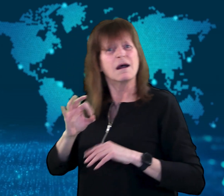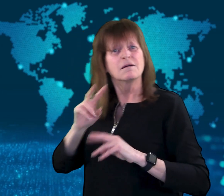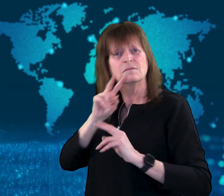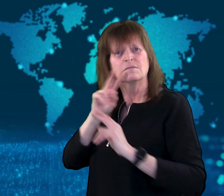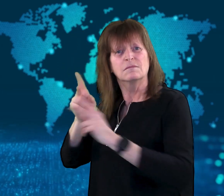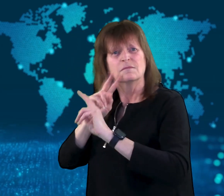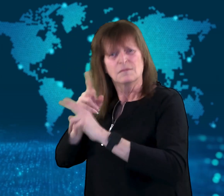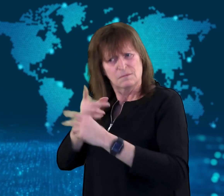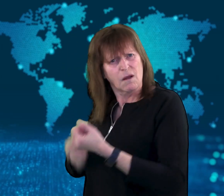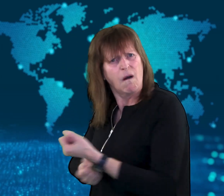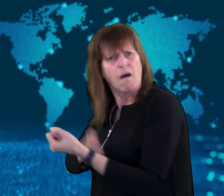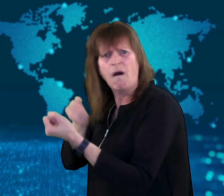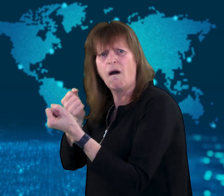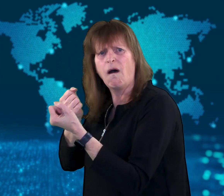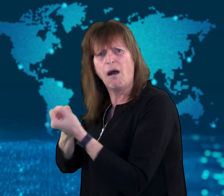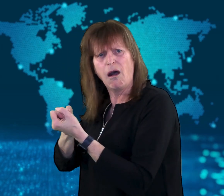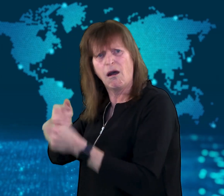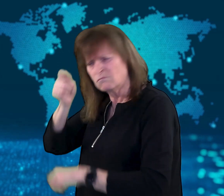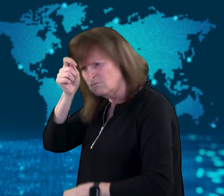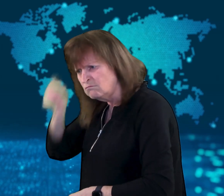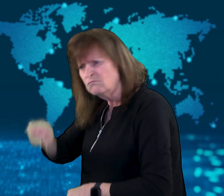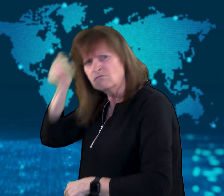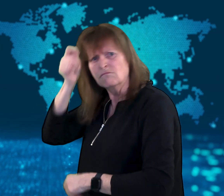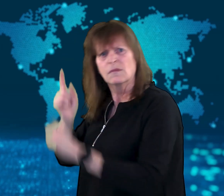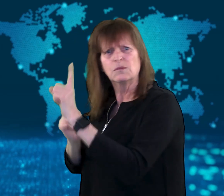same-sex marriage.